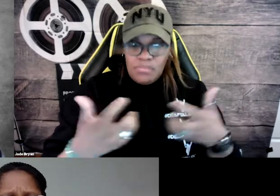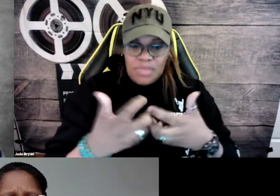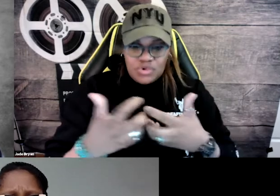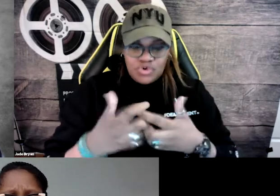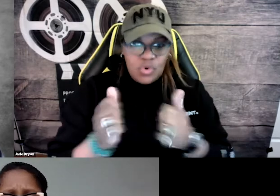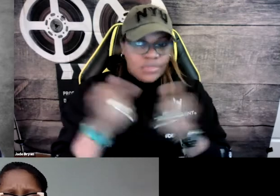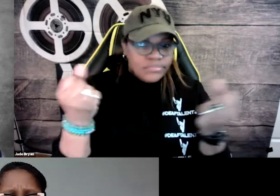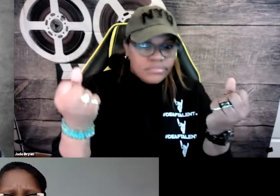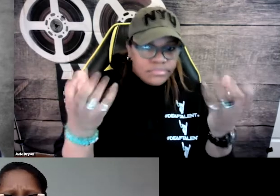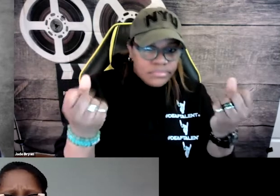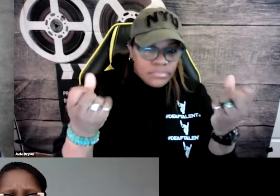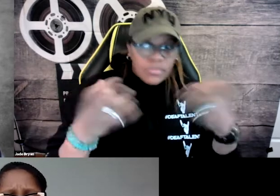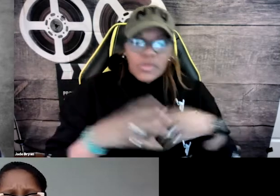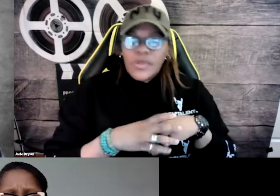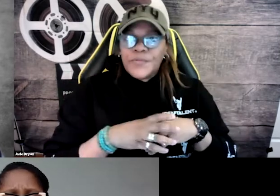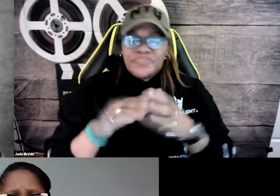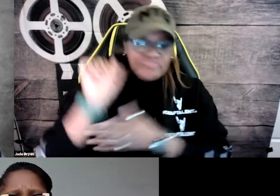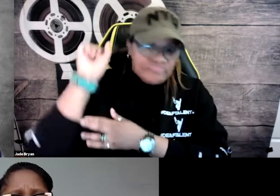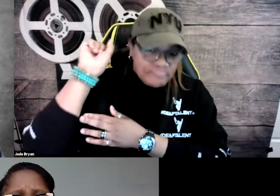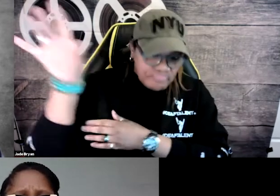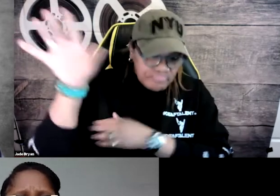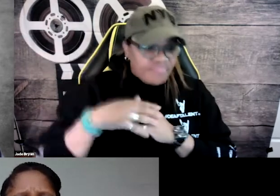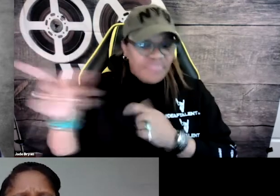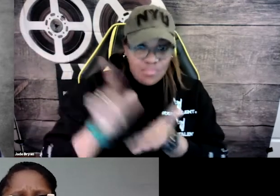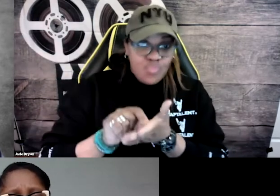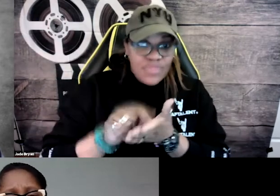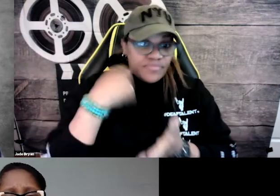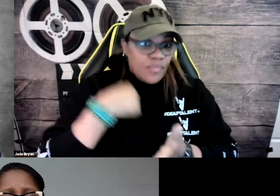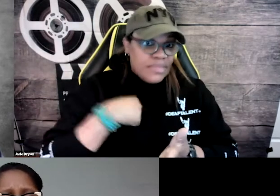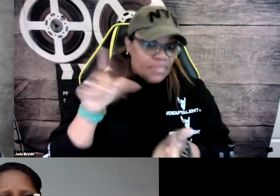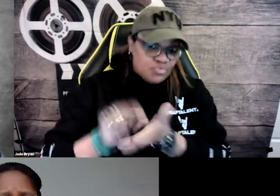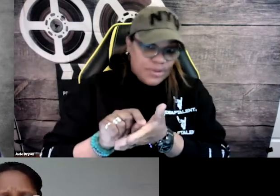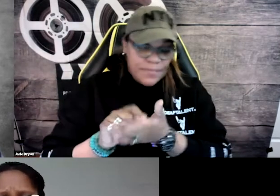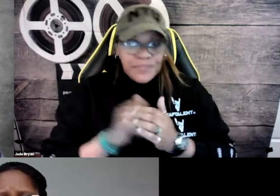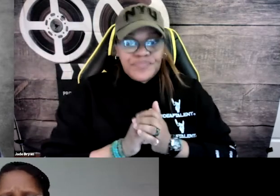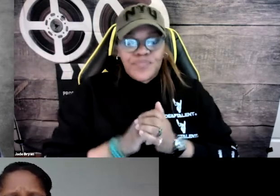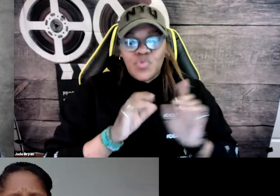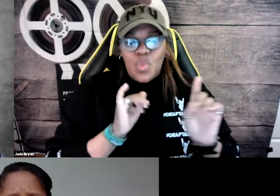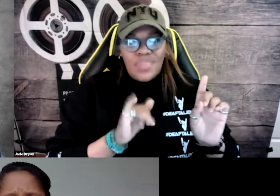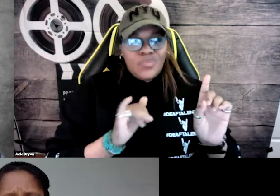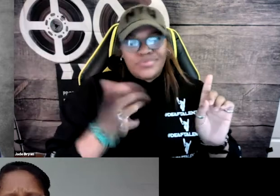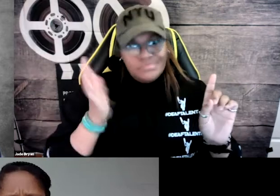and we’d make sure that it matched up with what was being signed on screen. We would send that in and they would print it out for us.